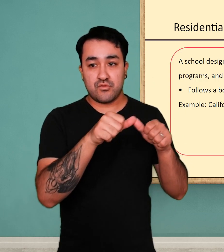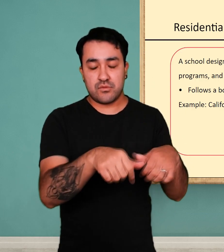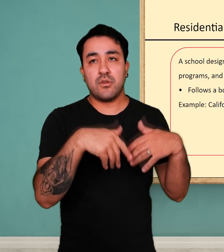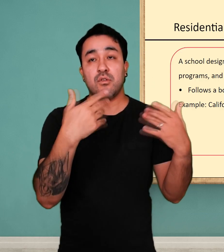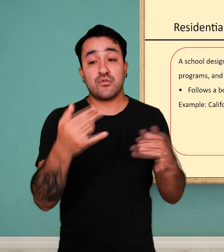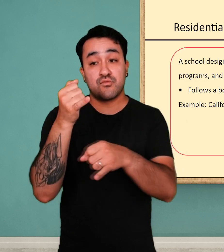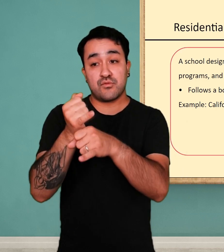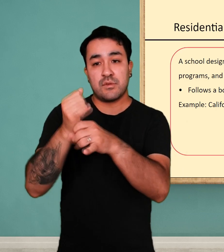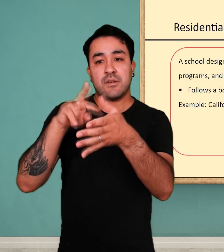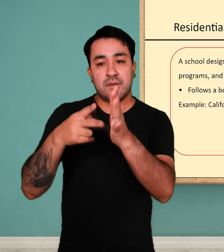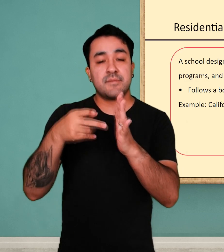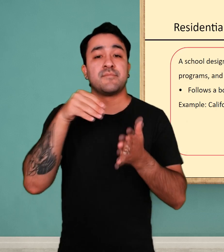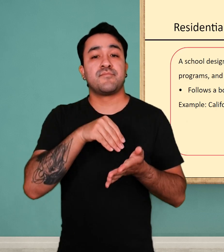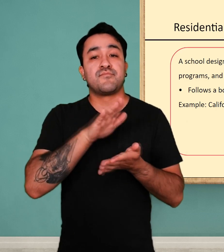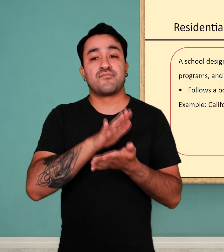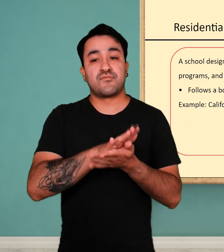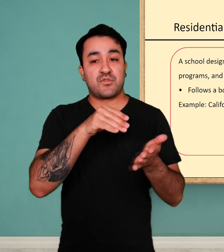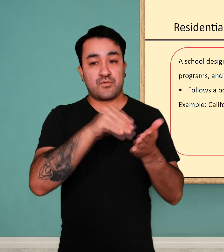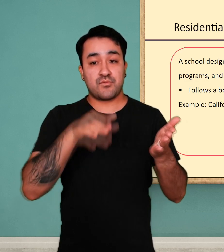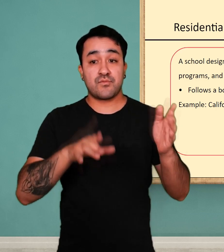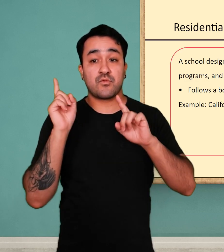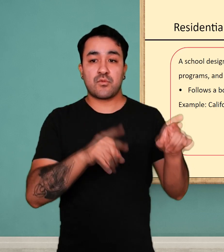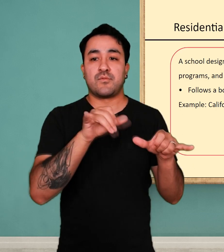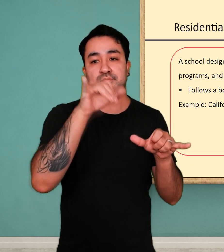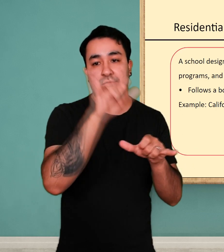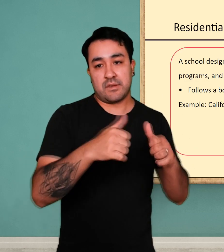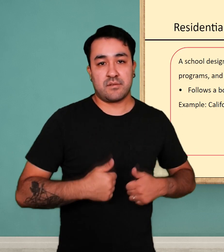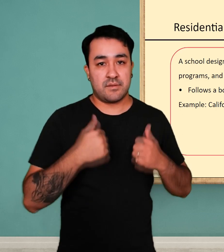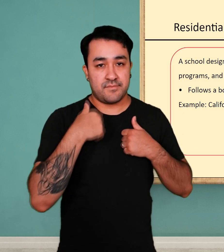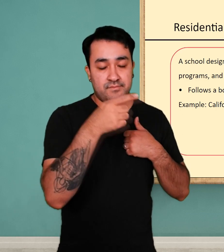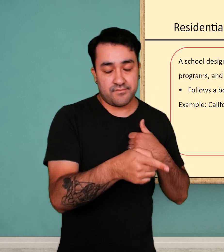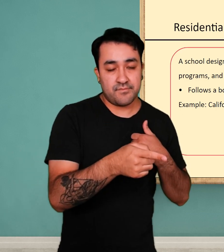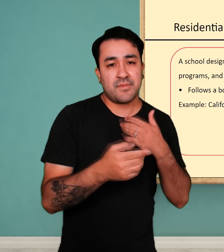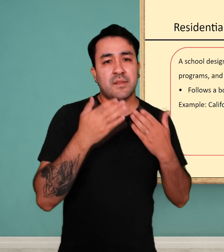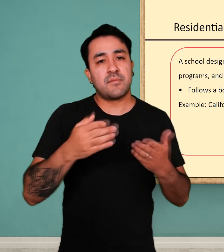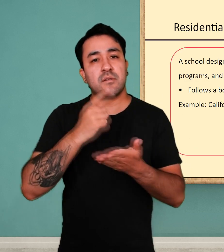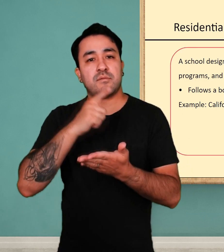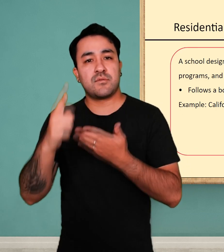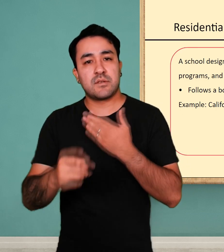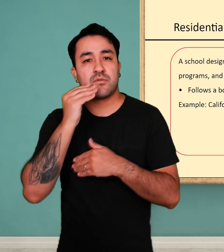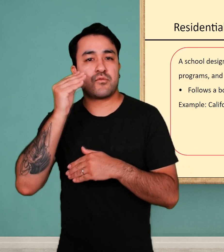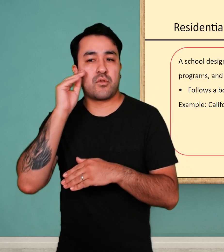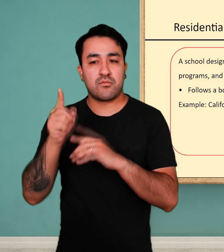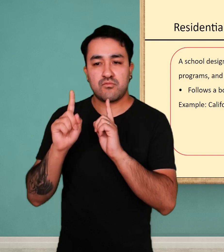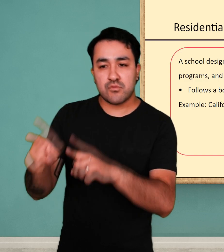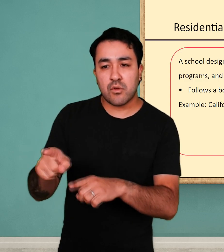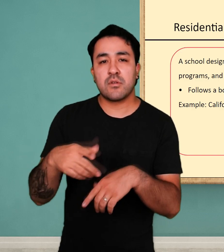they live there. They may go home on weekends or only on longer breaks, such as during Winter and